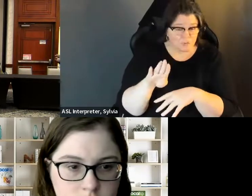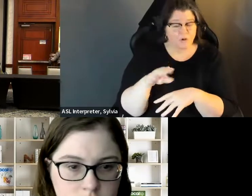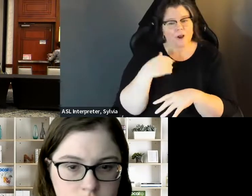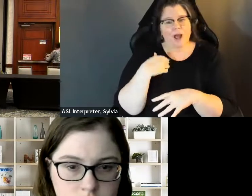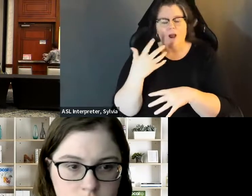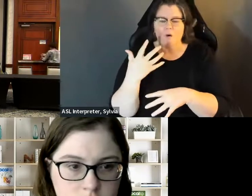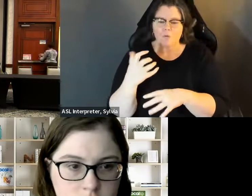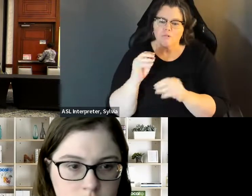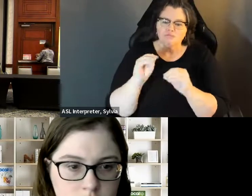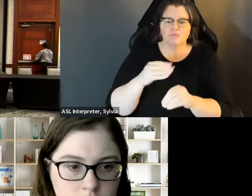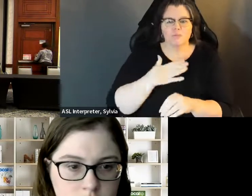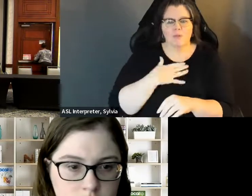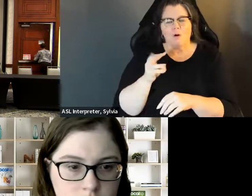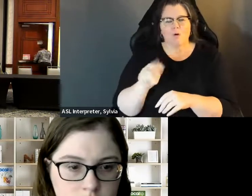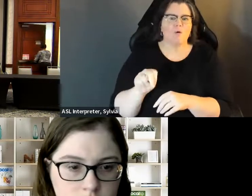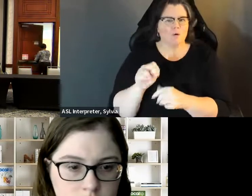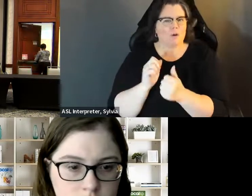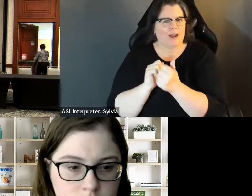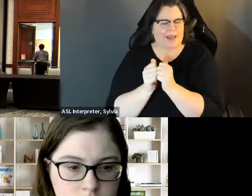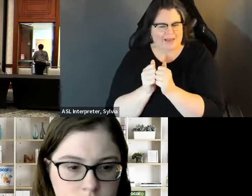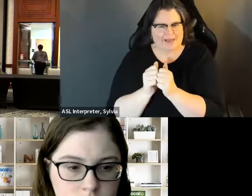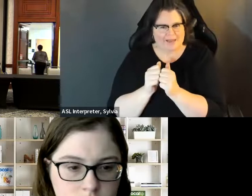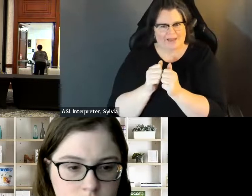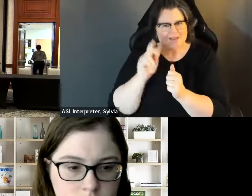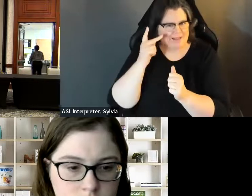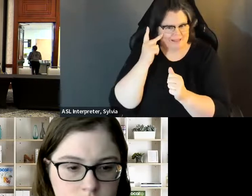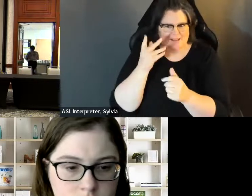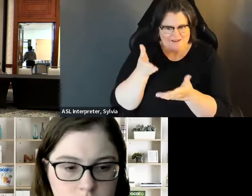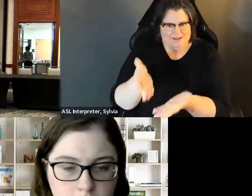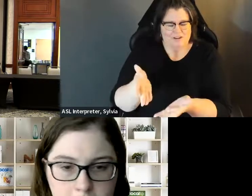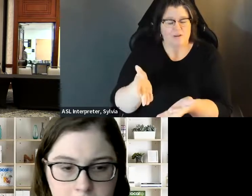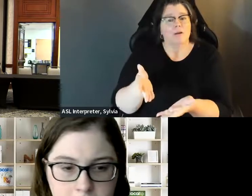When you create a candidate, website, a lot of online locations did not know what a Florida Id. create a candidate website, a lot of online locations did